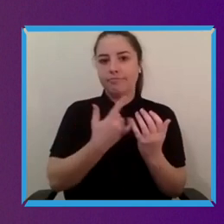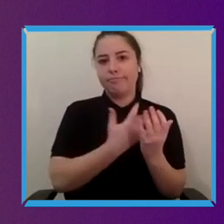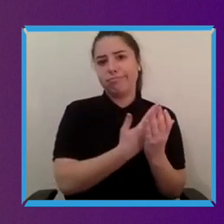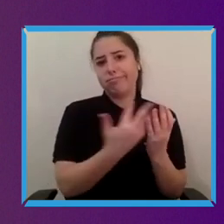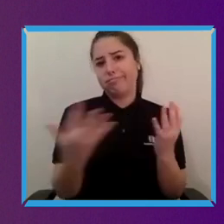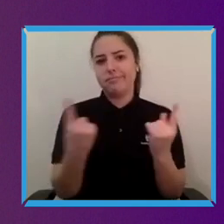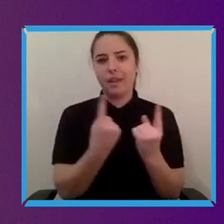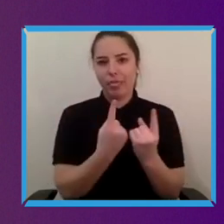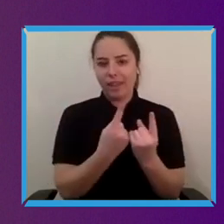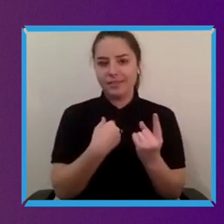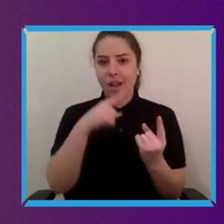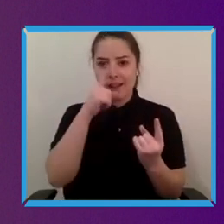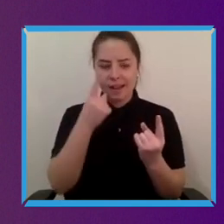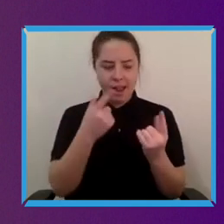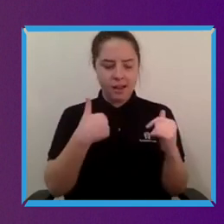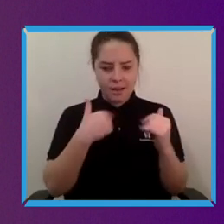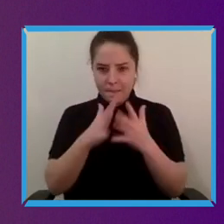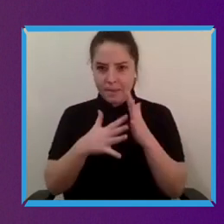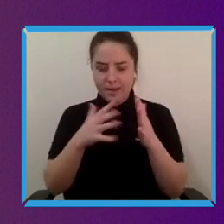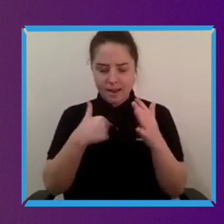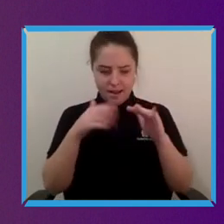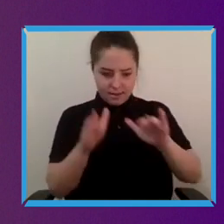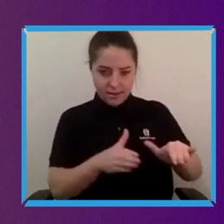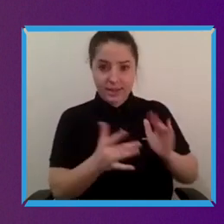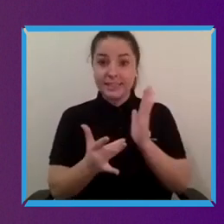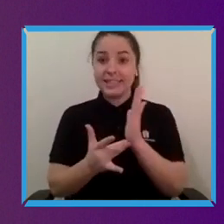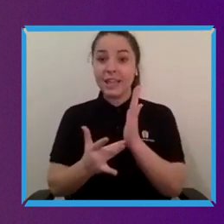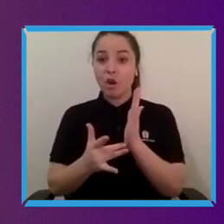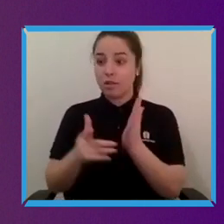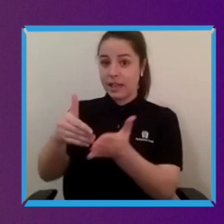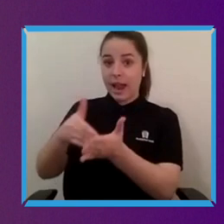so technology that like accommodates my lack of physical capability